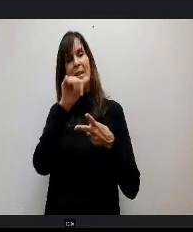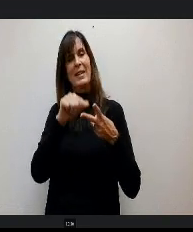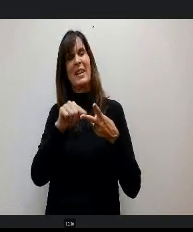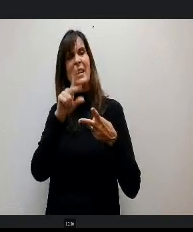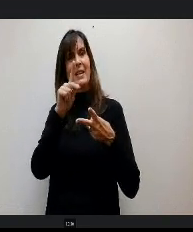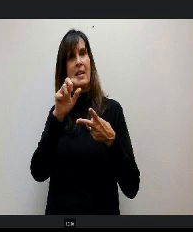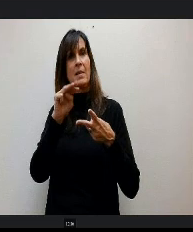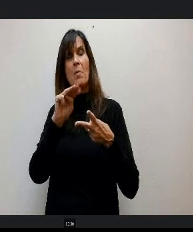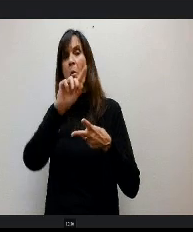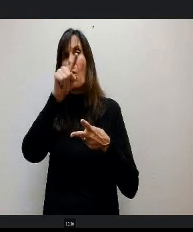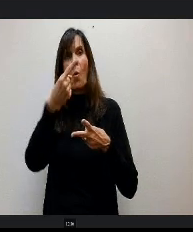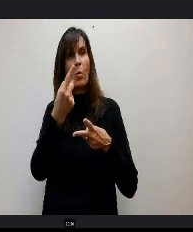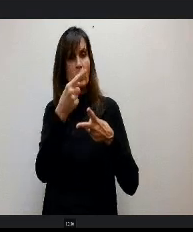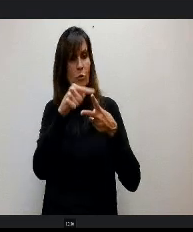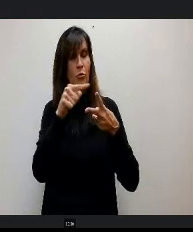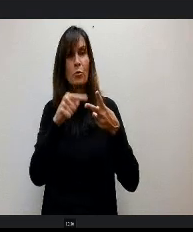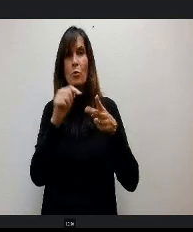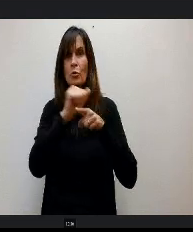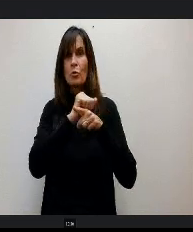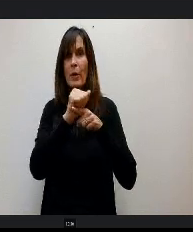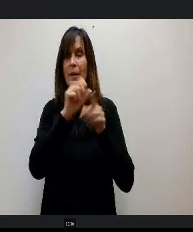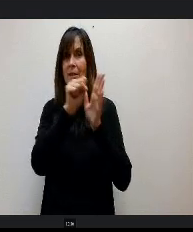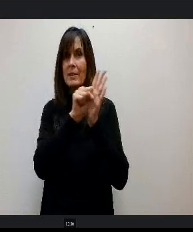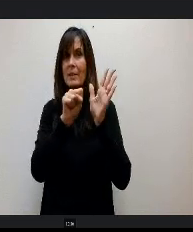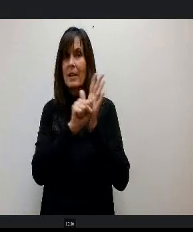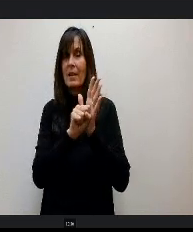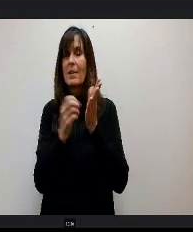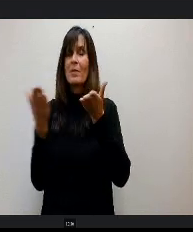the state. So please welcome Principal Kyle Chamberlain. Thank you.